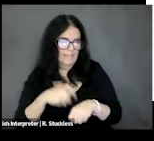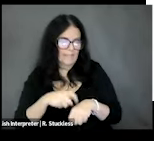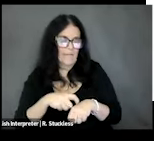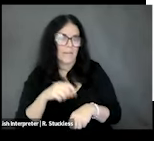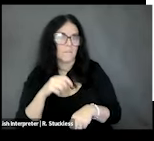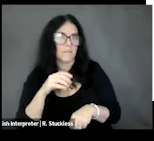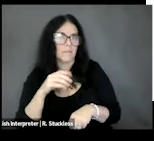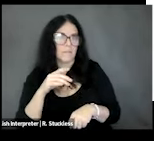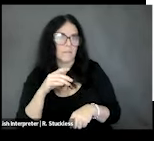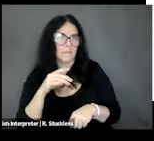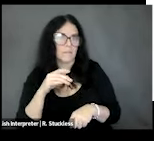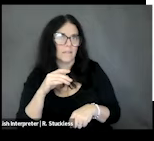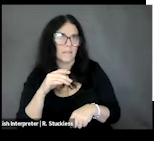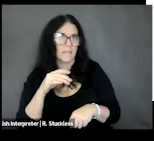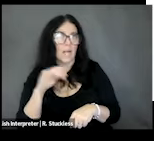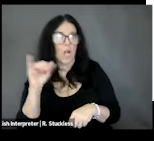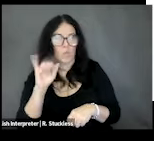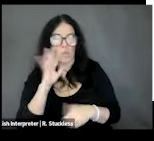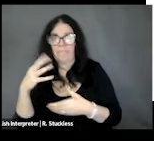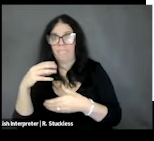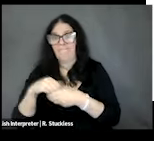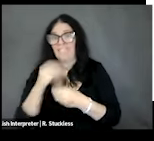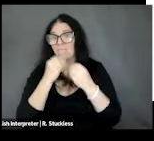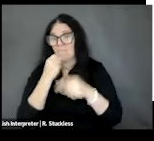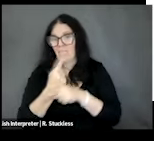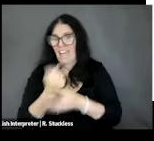in symptom management, so we'll go ahead and talk about that specifically.